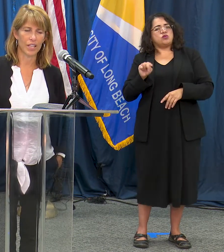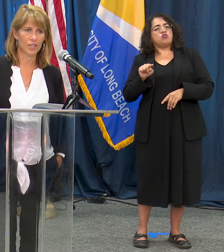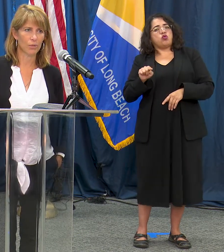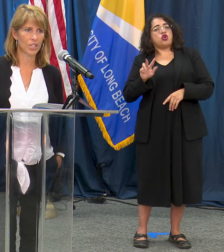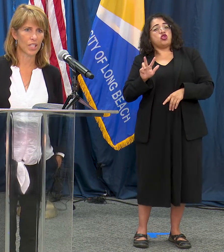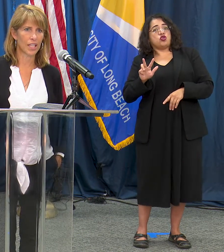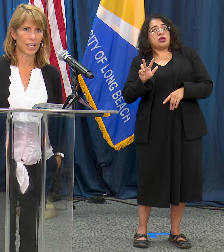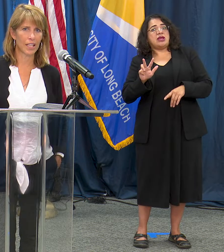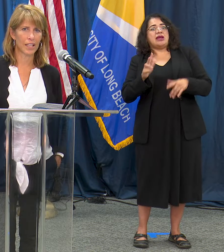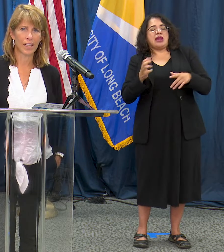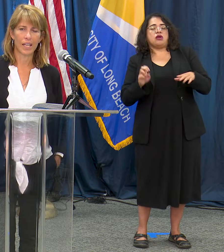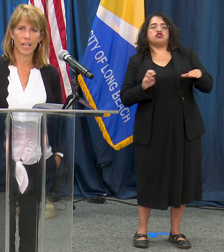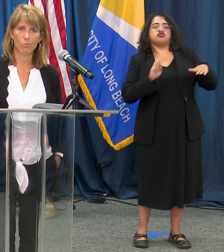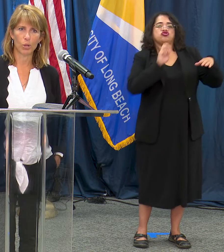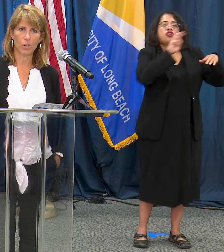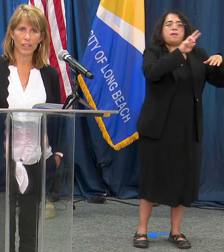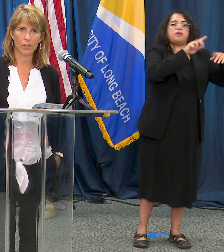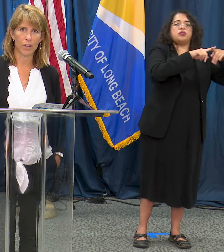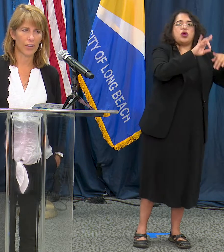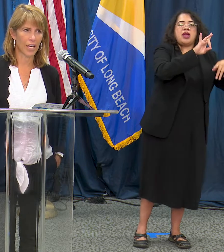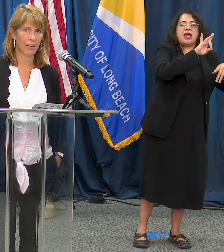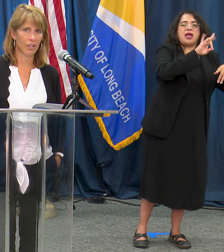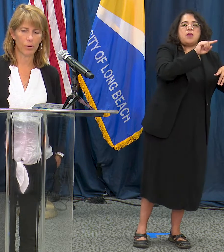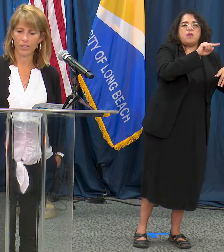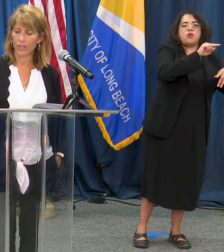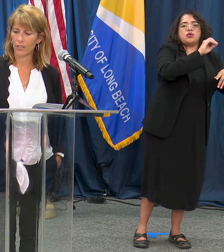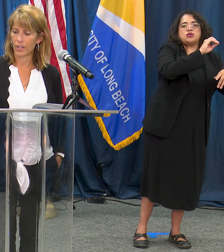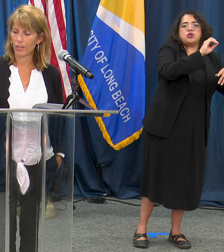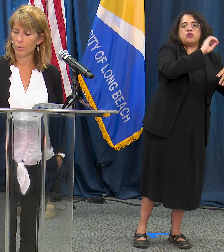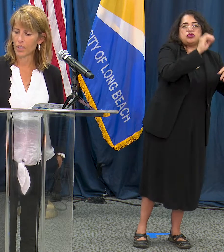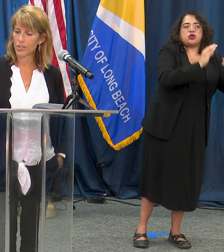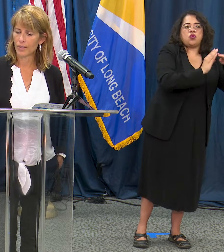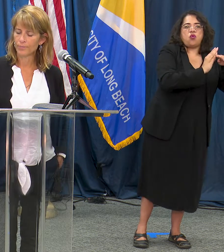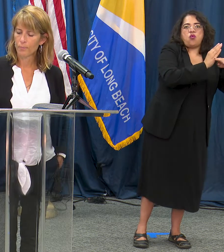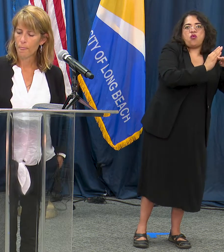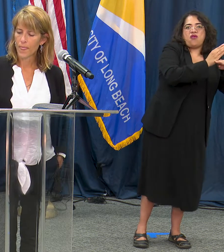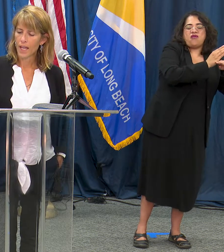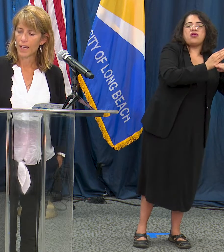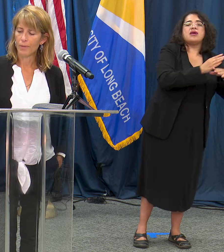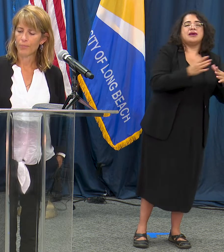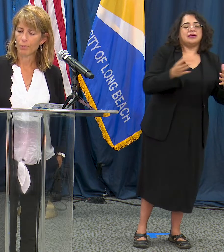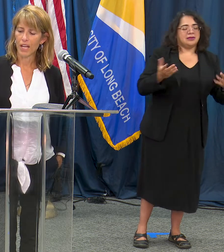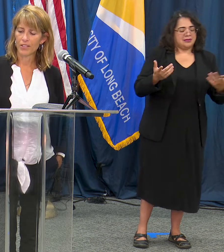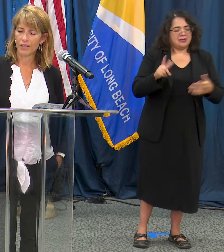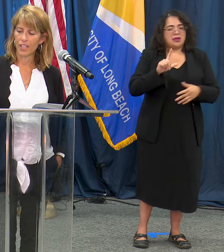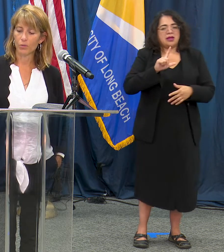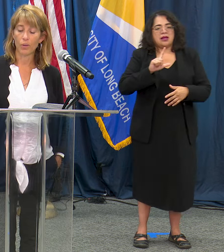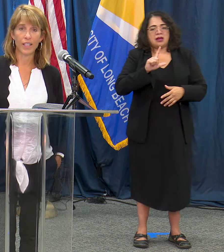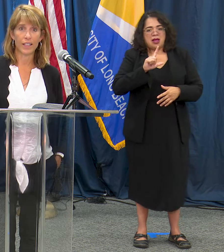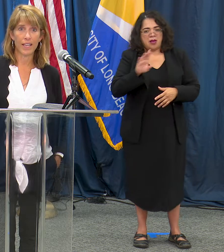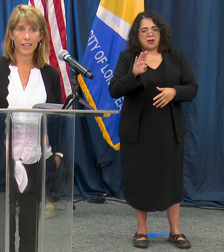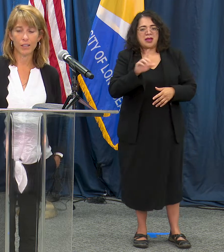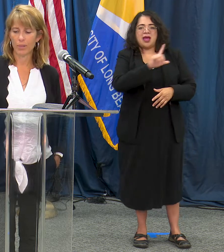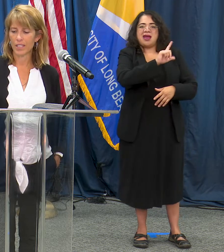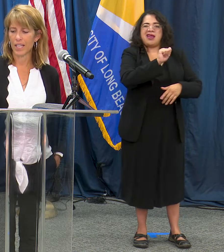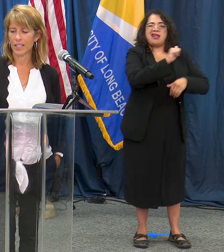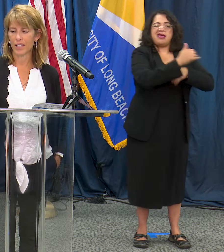so we're seeing it more broadly throughout the county as well as in the City of Long Beach. The positivity is one indicator but does not tell the entire